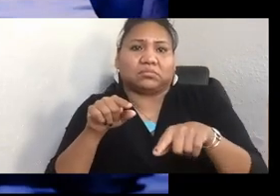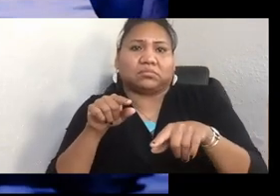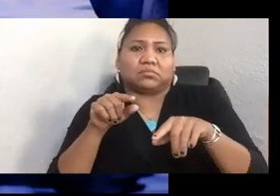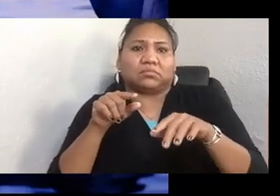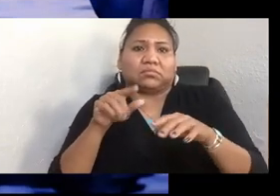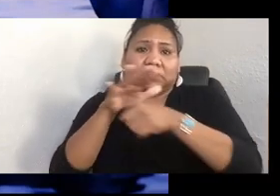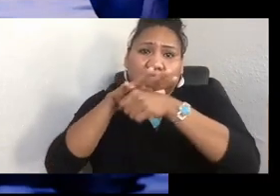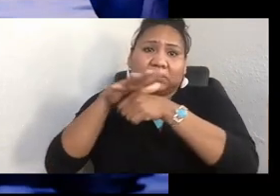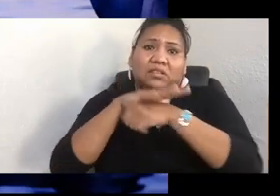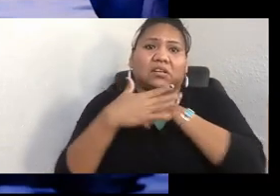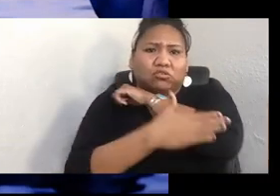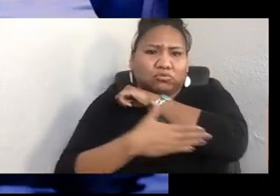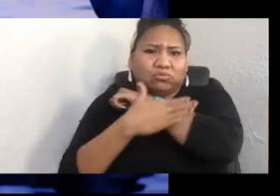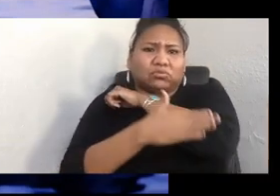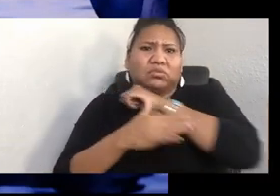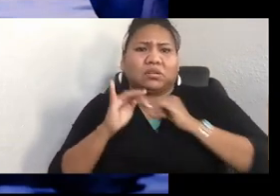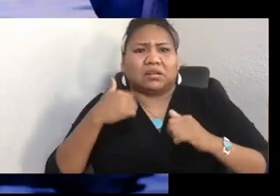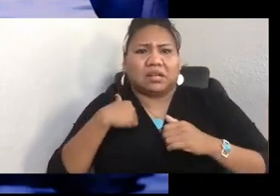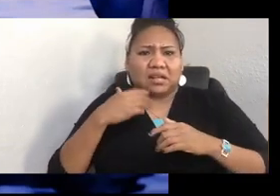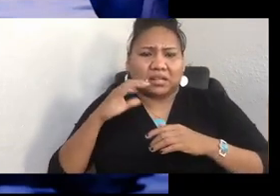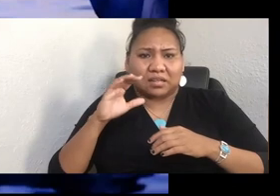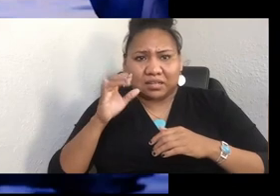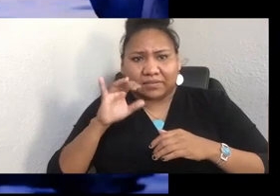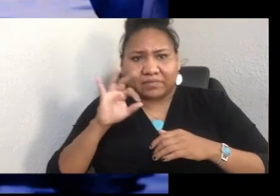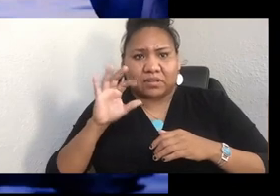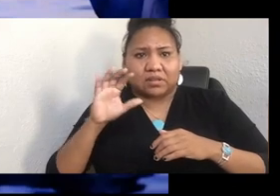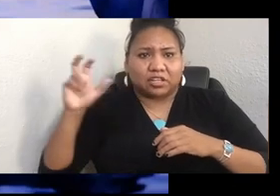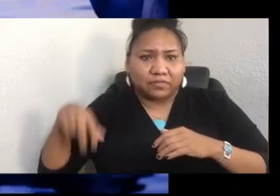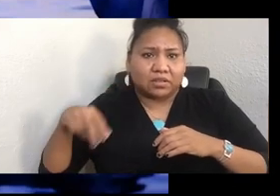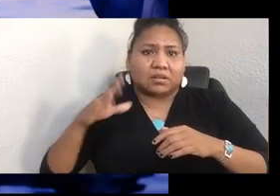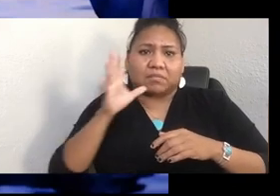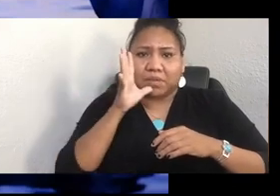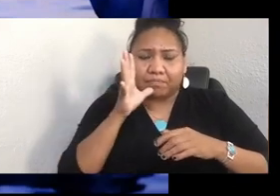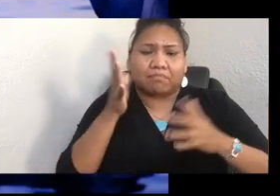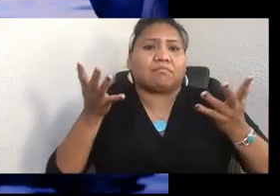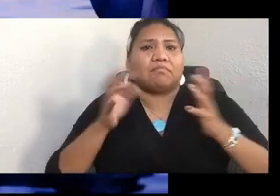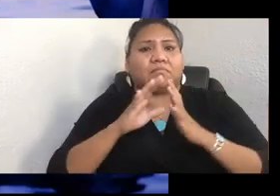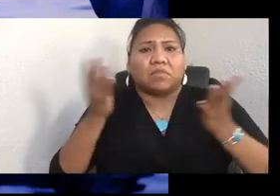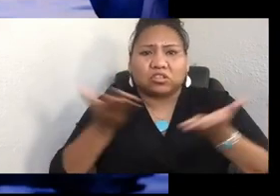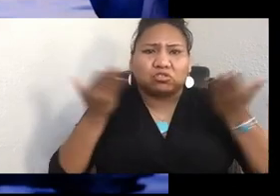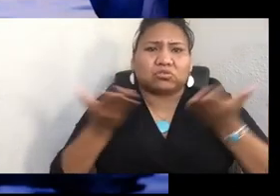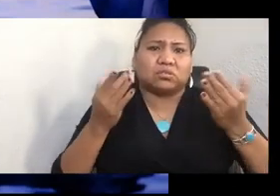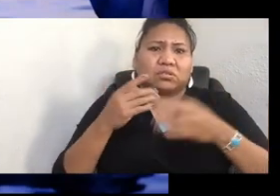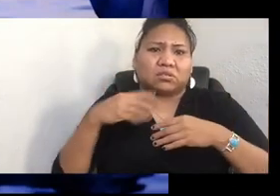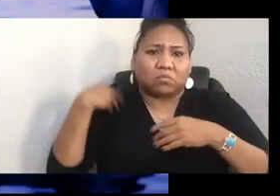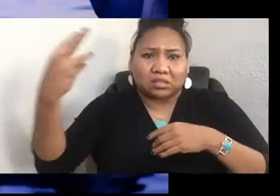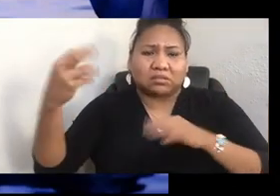And when you come around here to our tribes here-- There's many tribes in Washington State. When you come around here, we don't have those chiefs